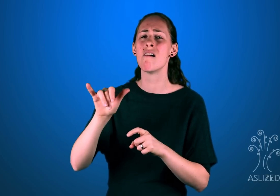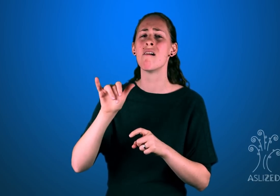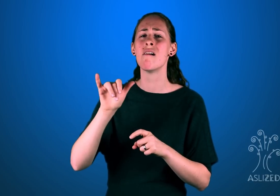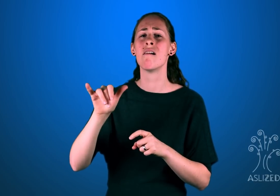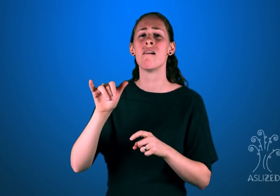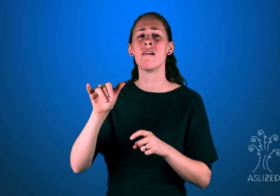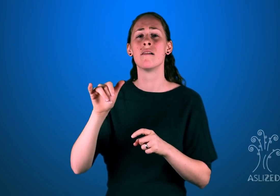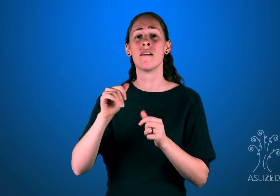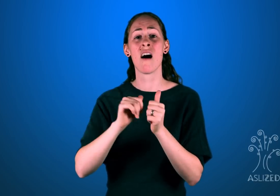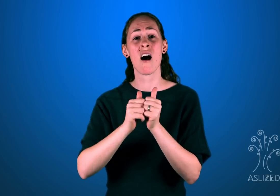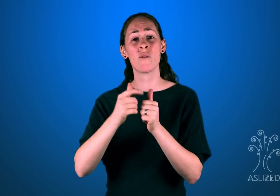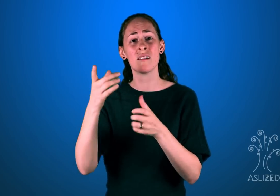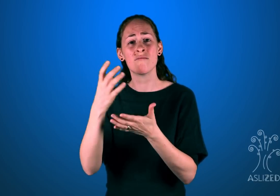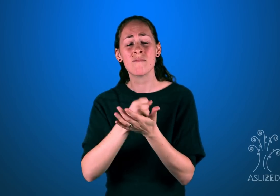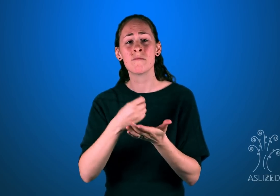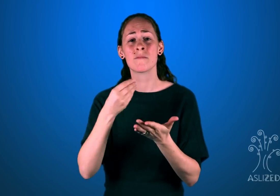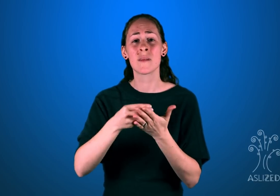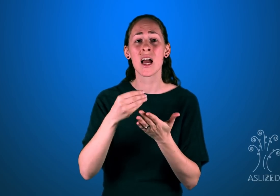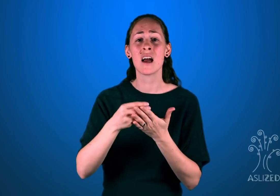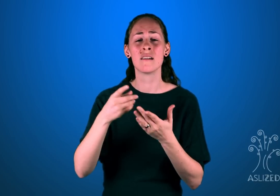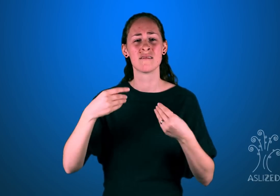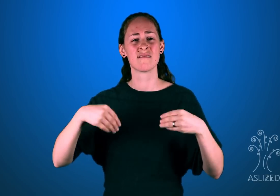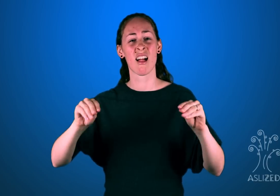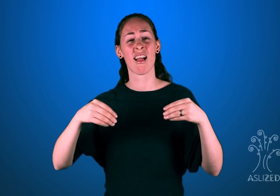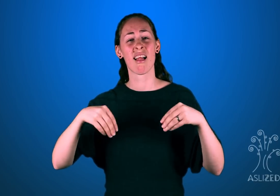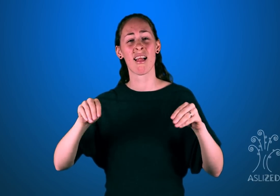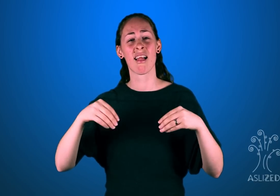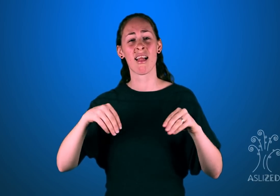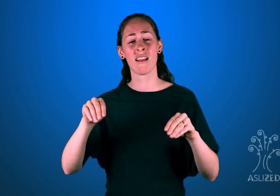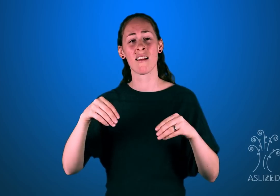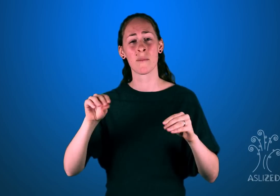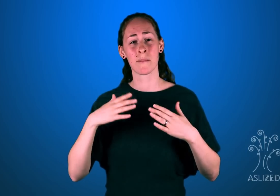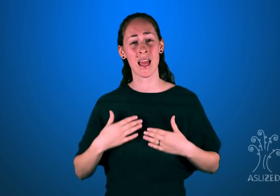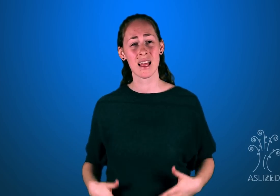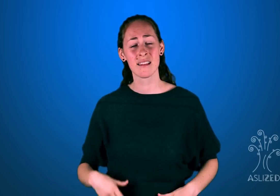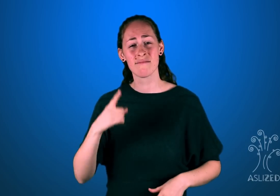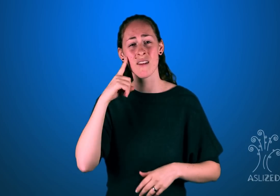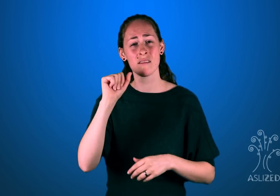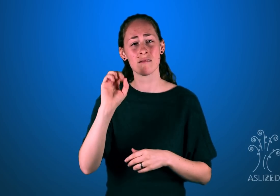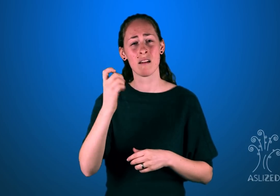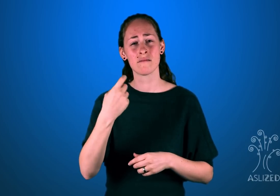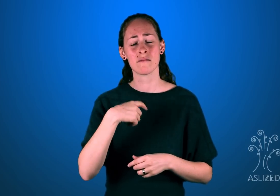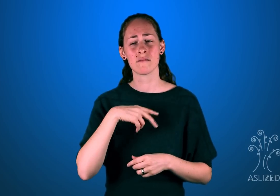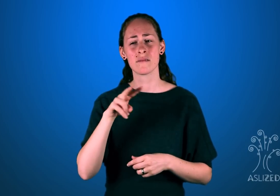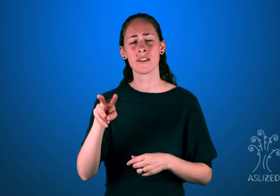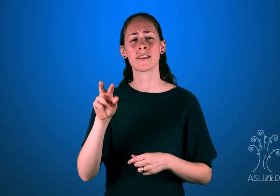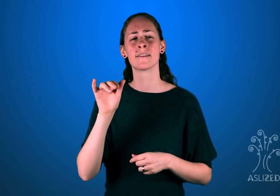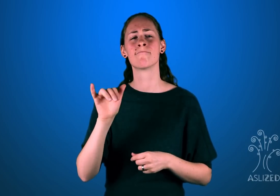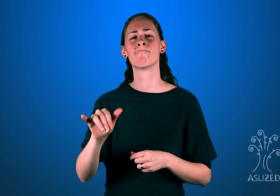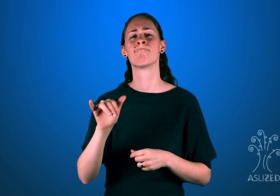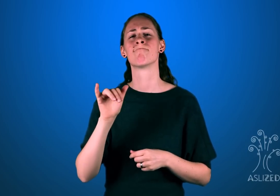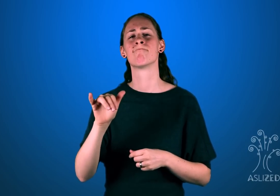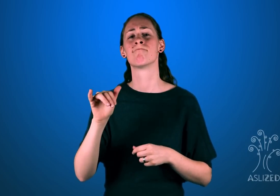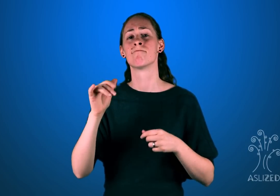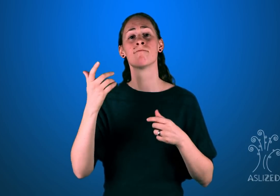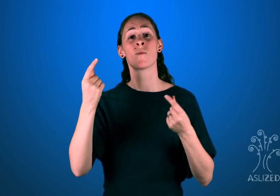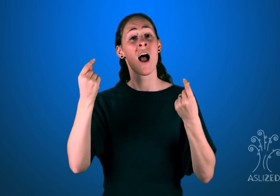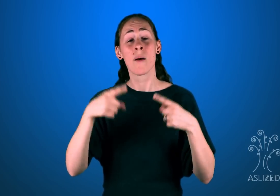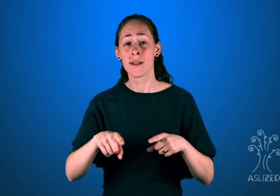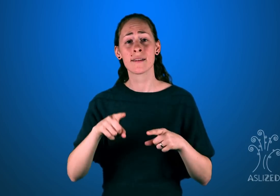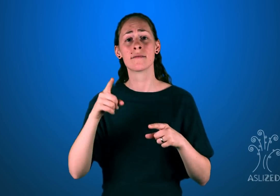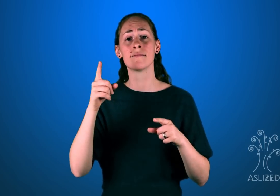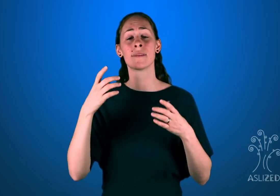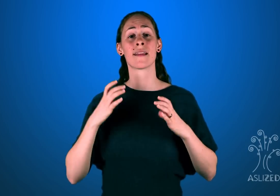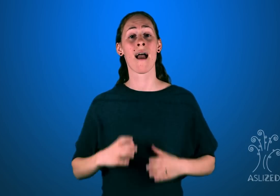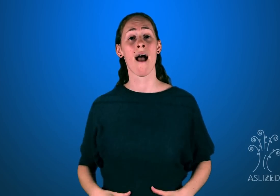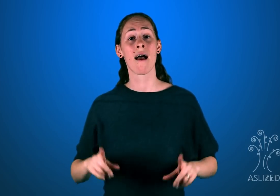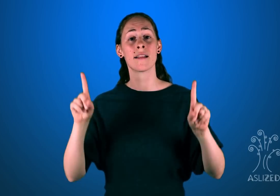and earned money by selling her body for sex. What happened was that one of her clients got